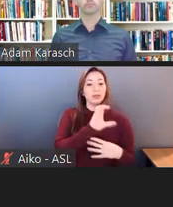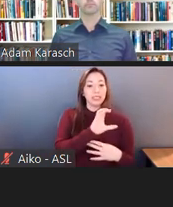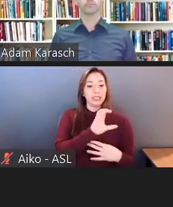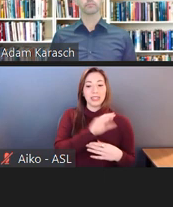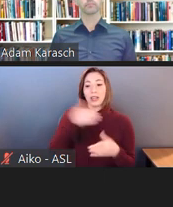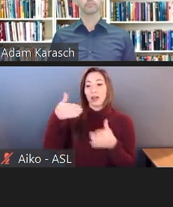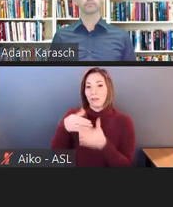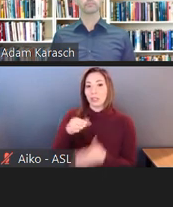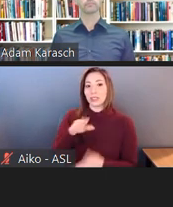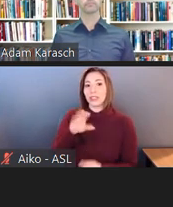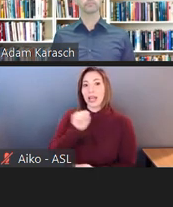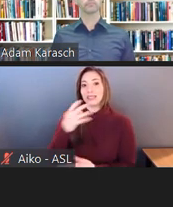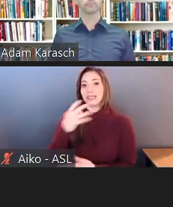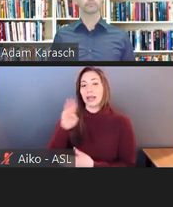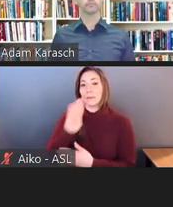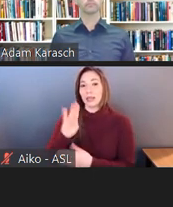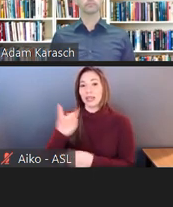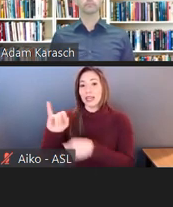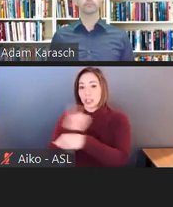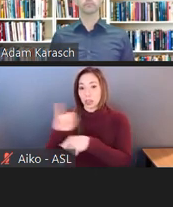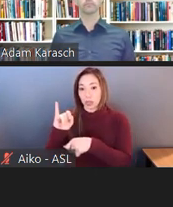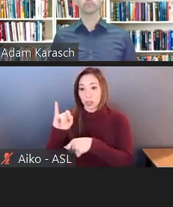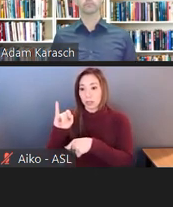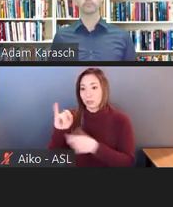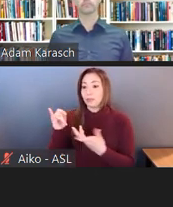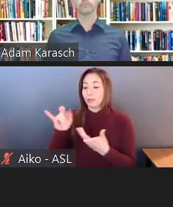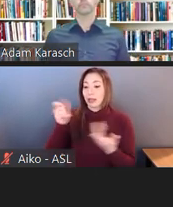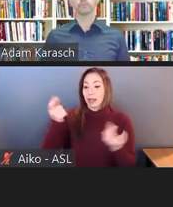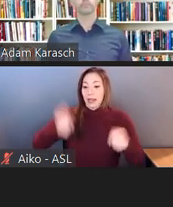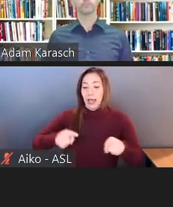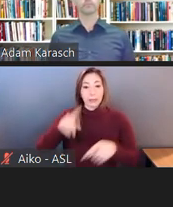Again, very, very common for settlements to be